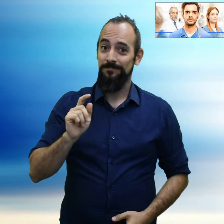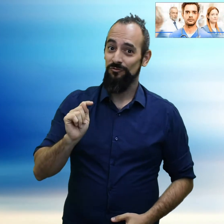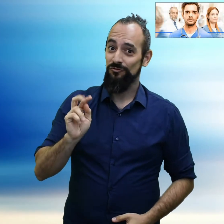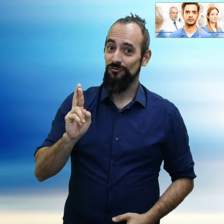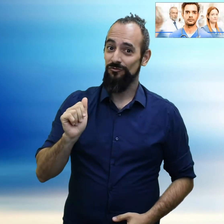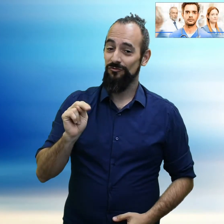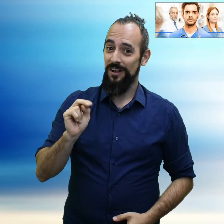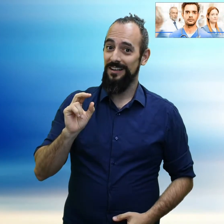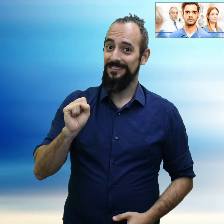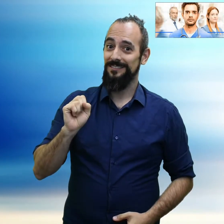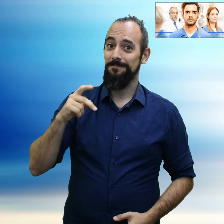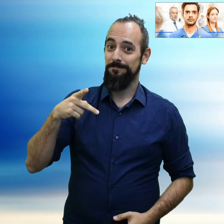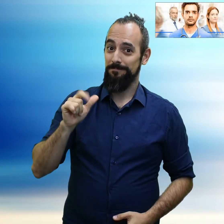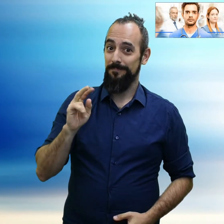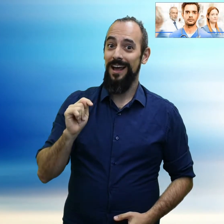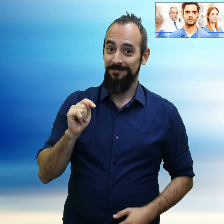TRANSPLANT